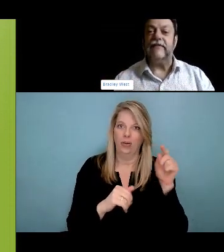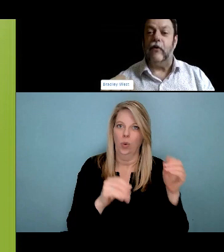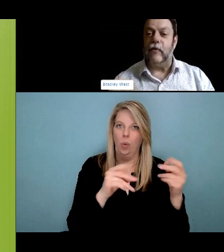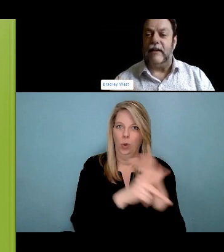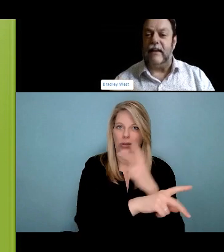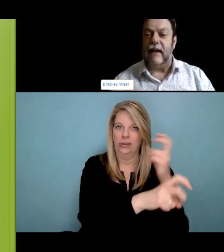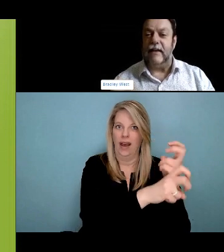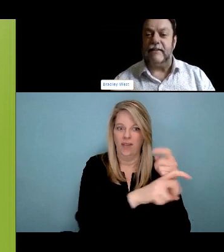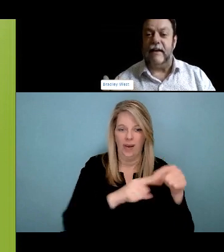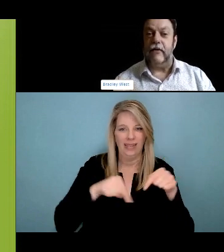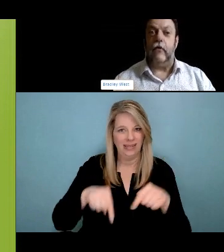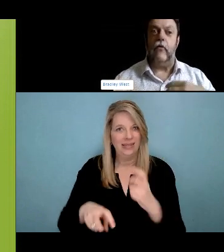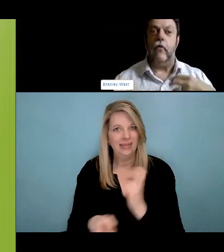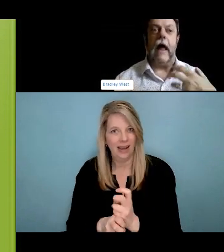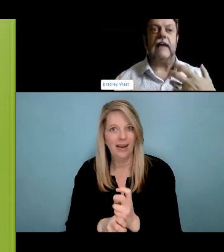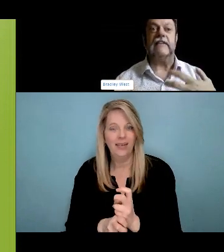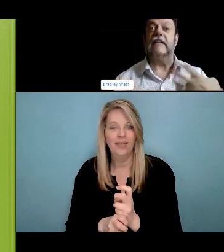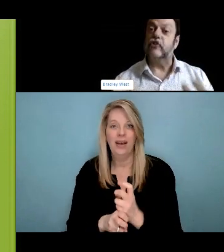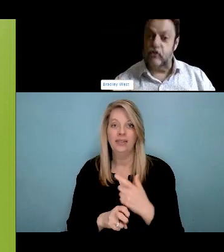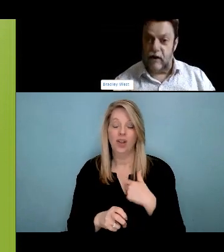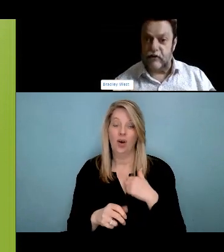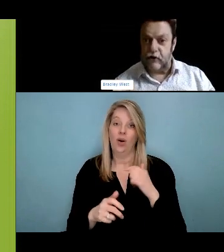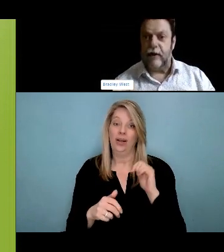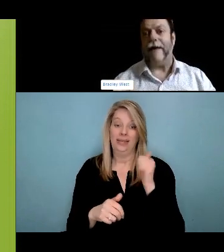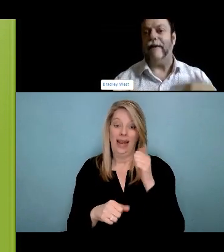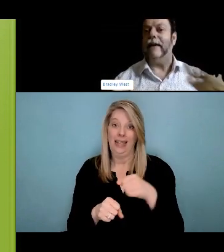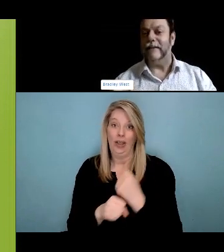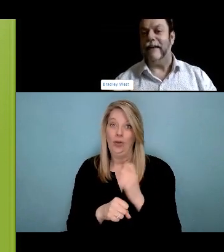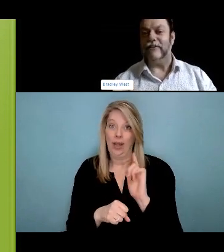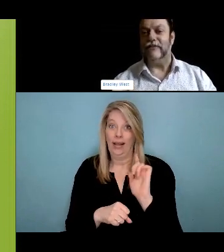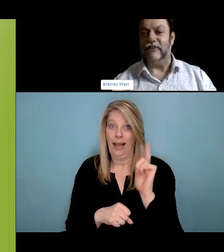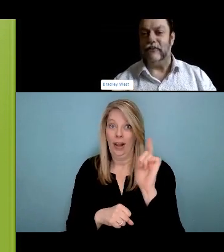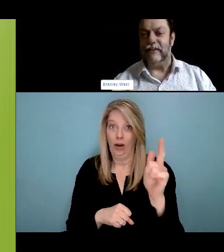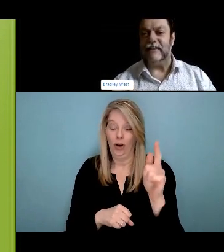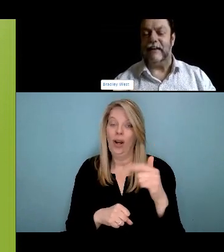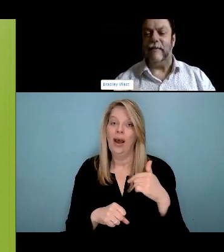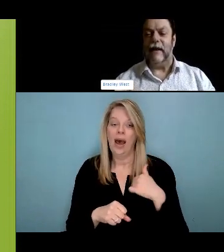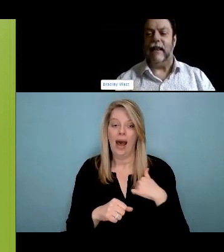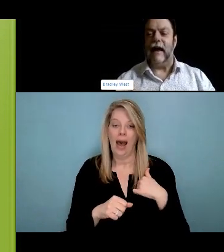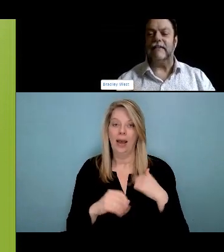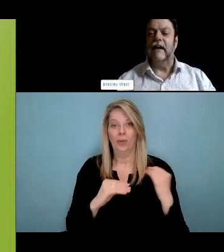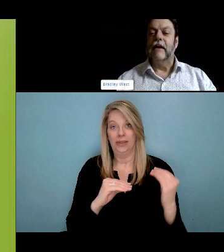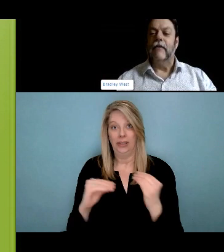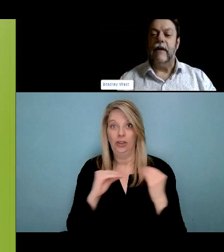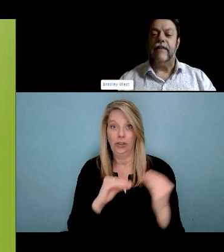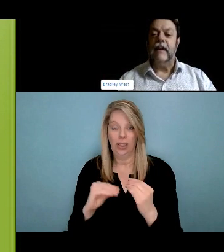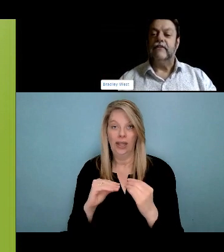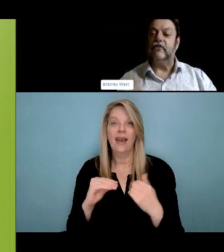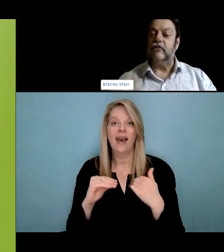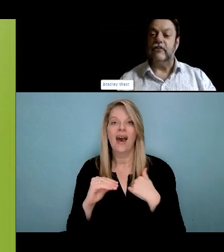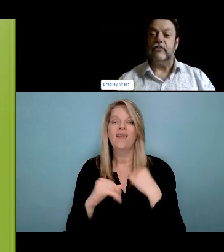It defines them, defines who they are as a person. I will always advocate. For people to engage in cultural services, whether that looks like